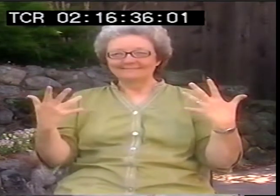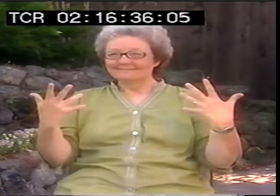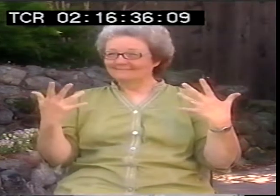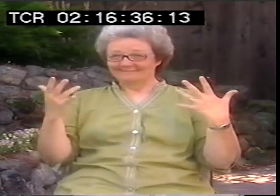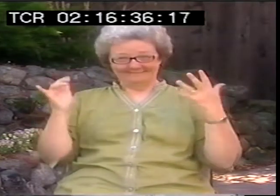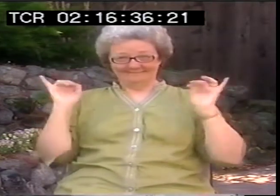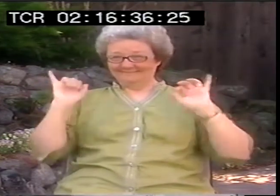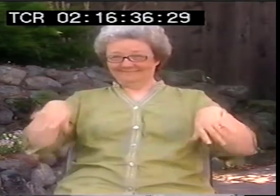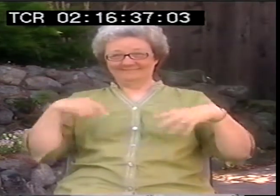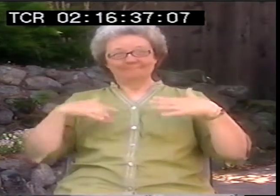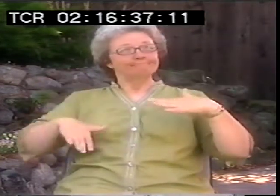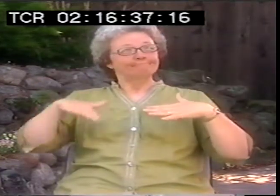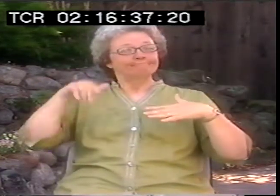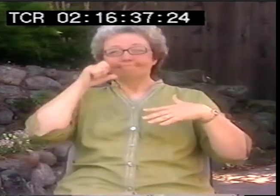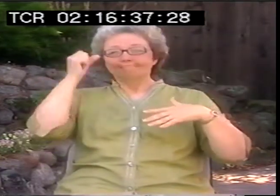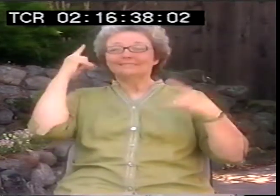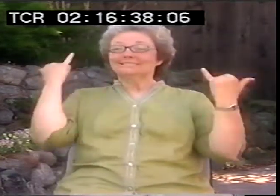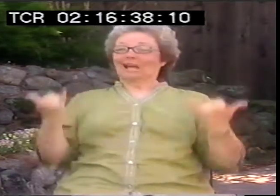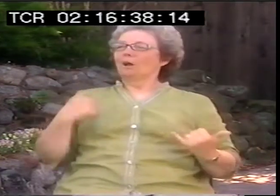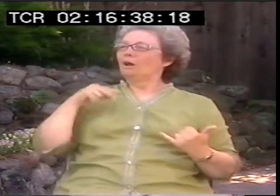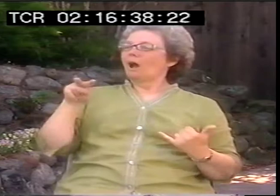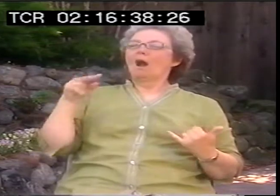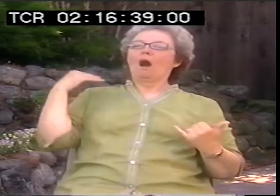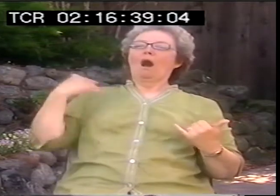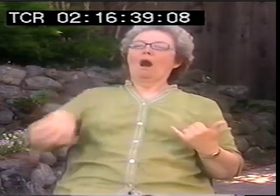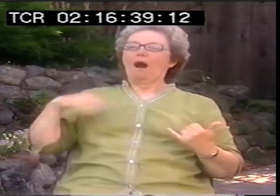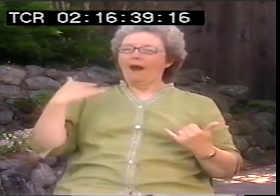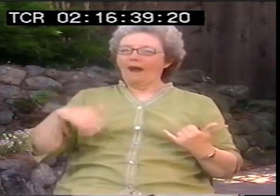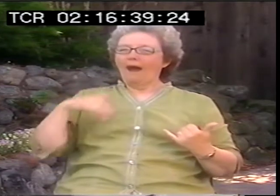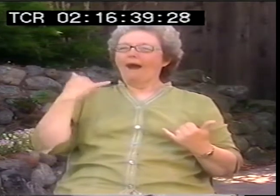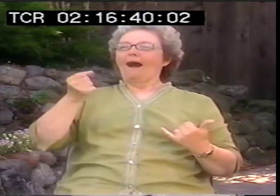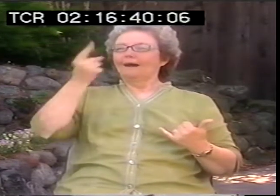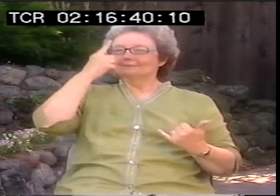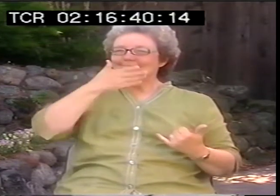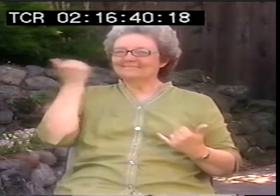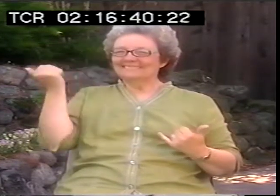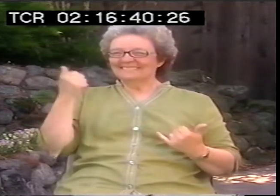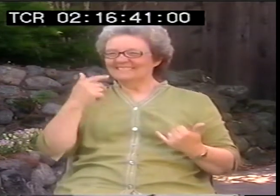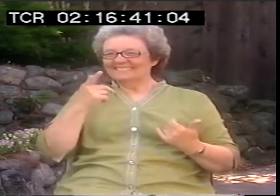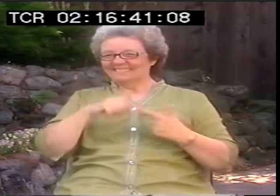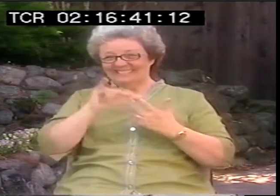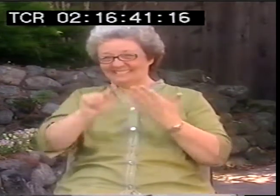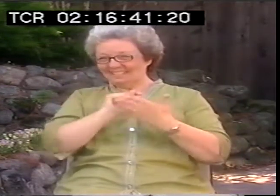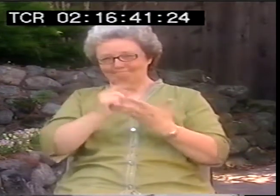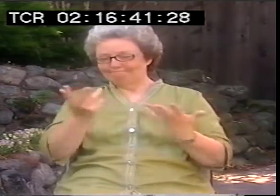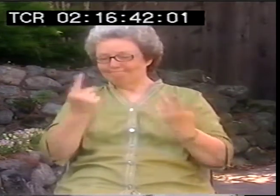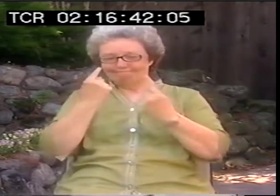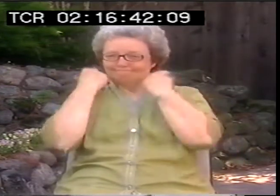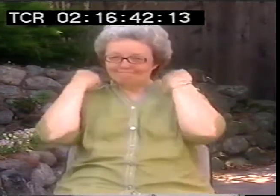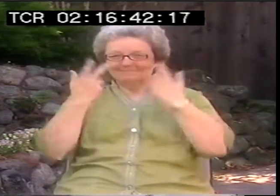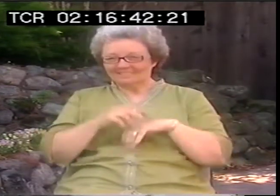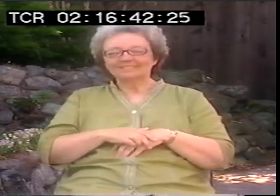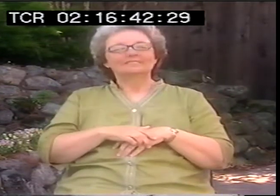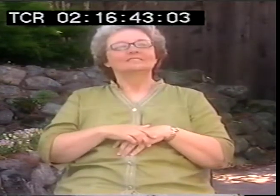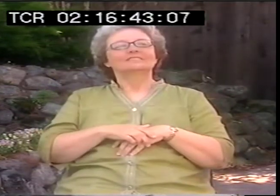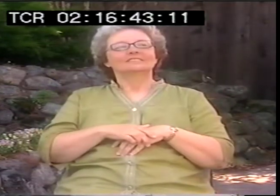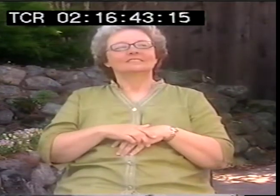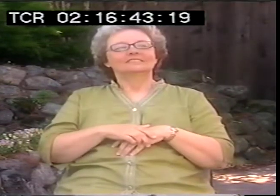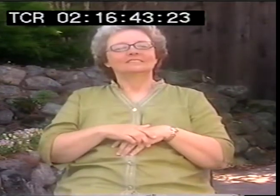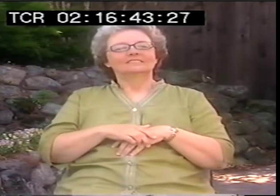knew something was happening. But as I grew up, I didn't know what it was. Now I look back and I understand it better. But at the time, that was just swirling around me